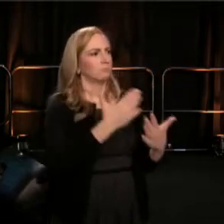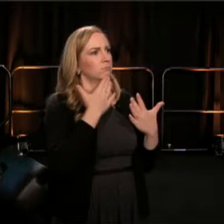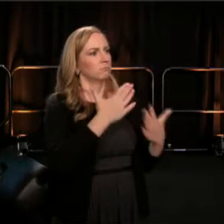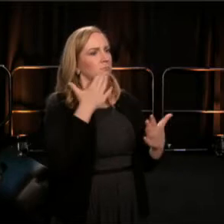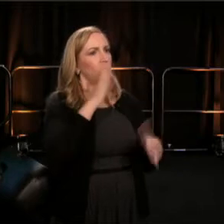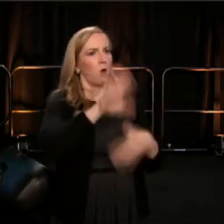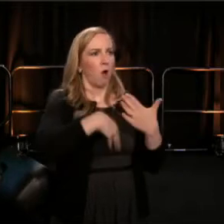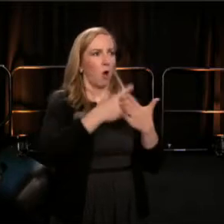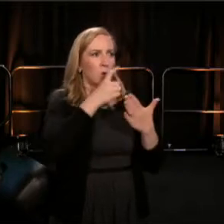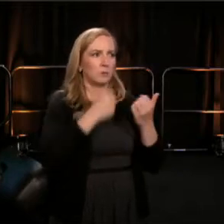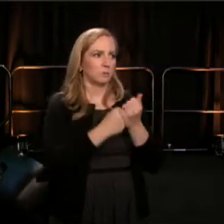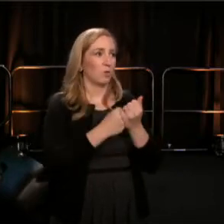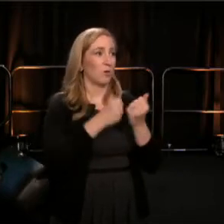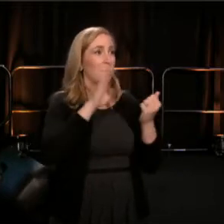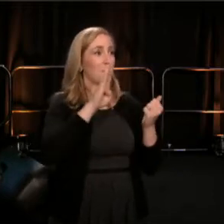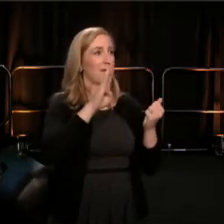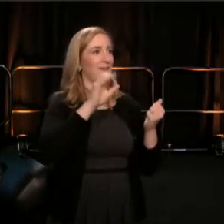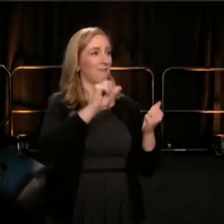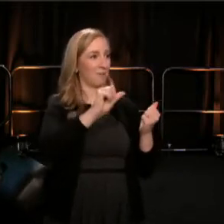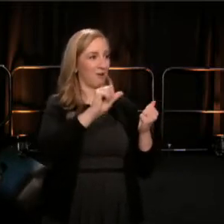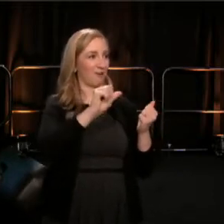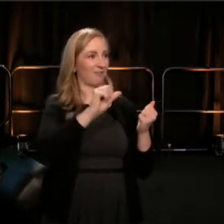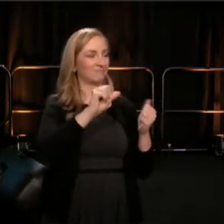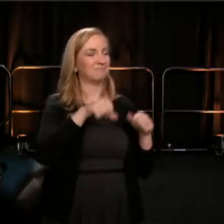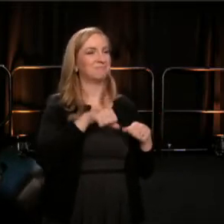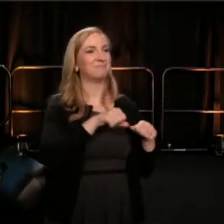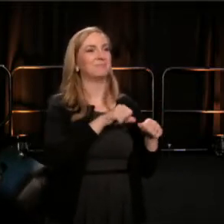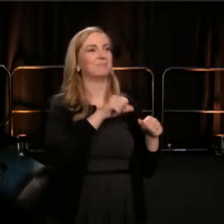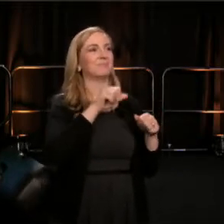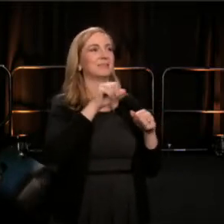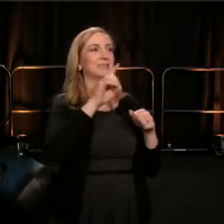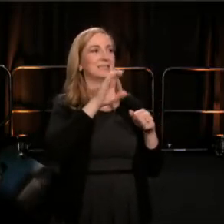Bank of America, DC Commission on the Arts and Humanities,